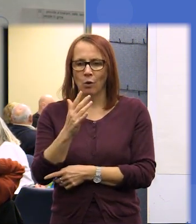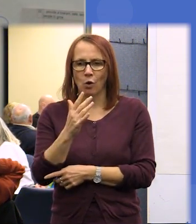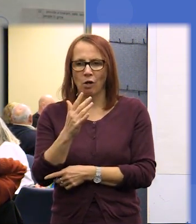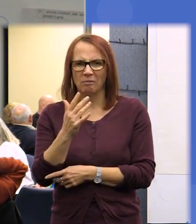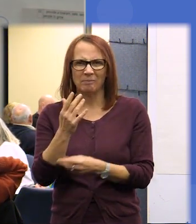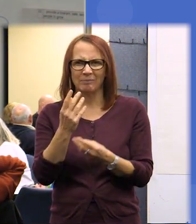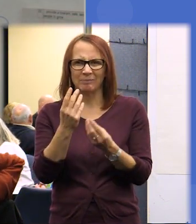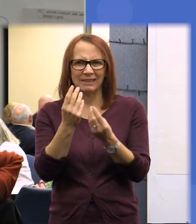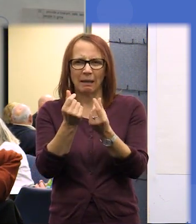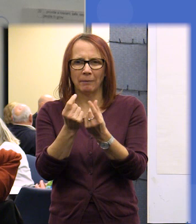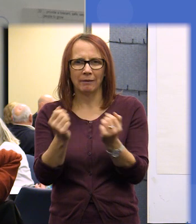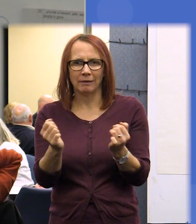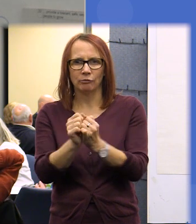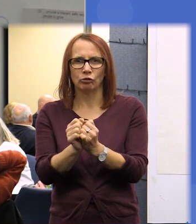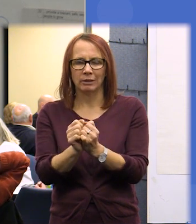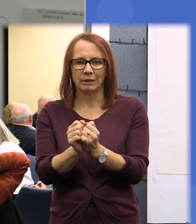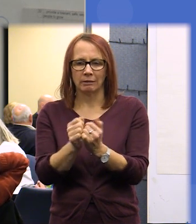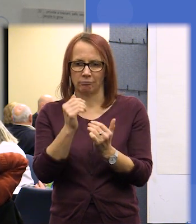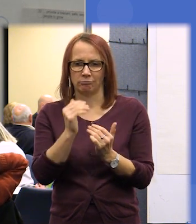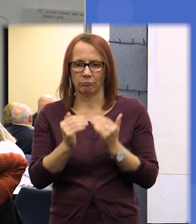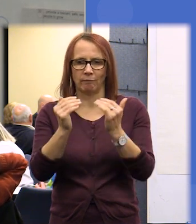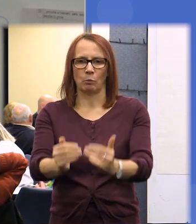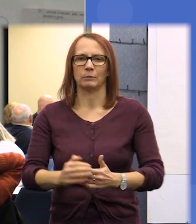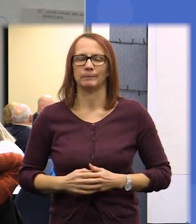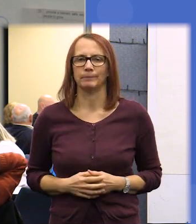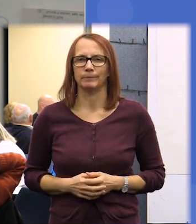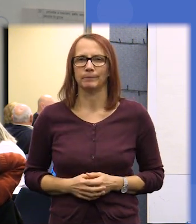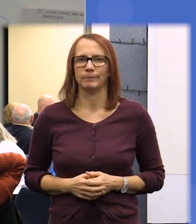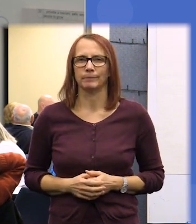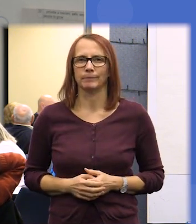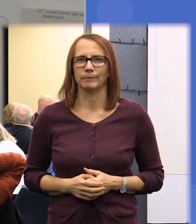difficult issues and move forwards together I think the main message that